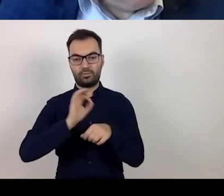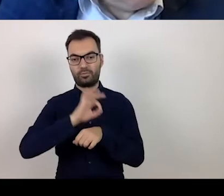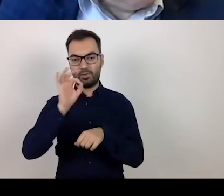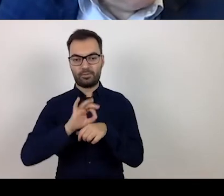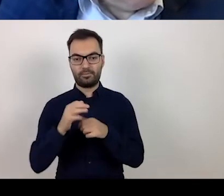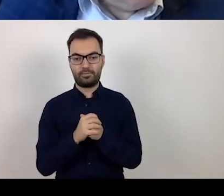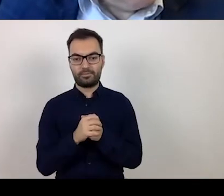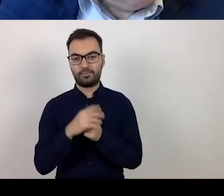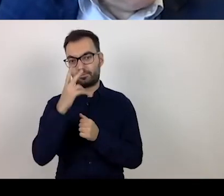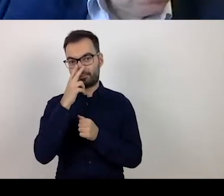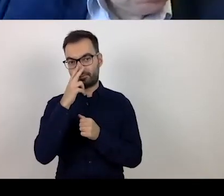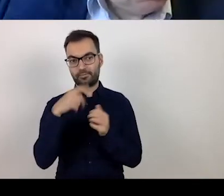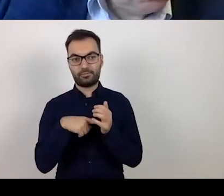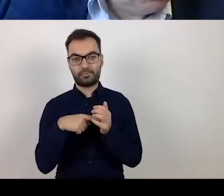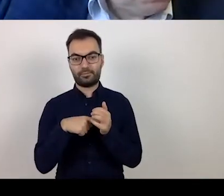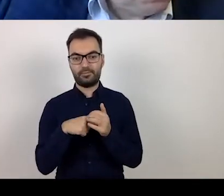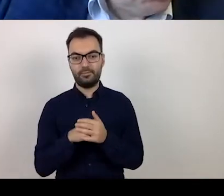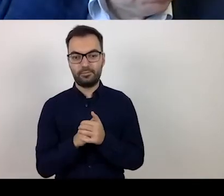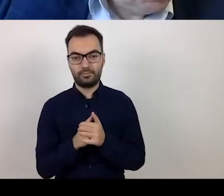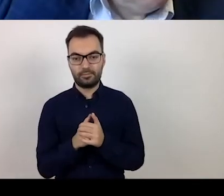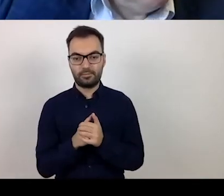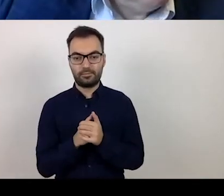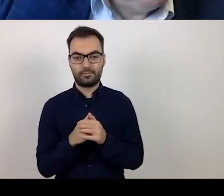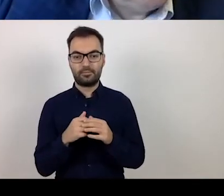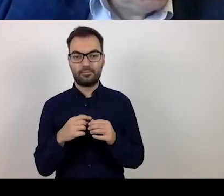Please note that in a way